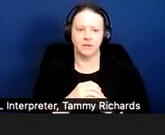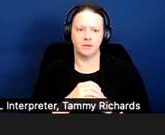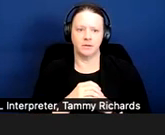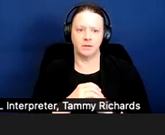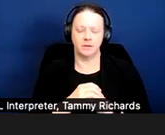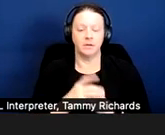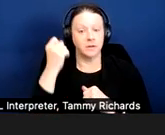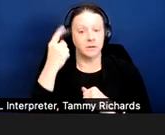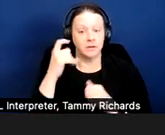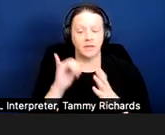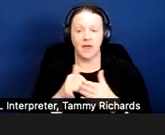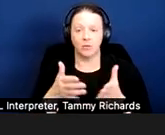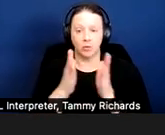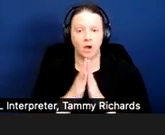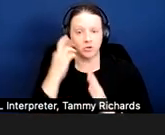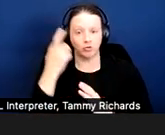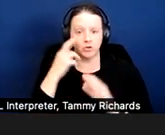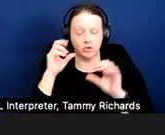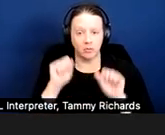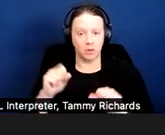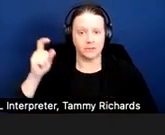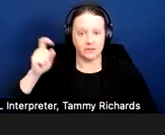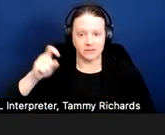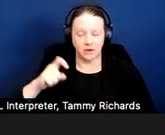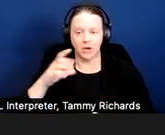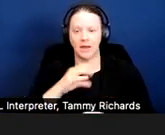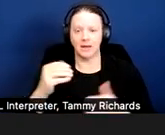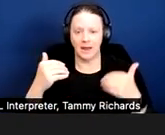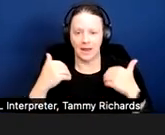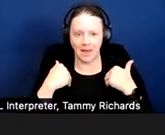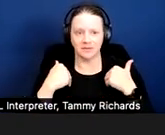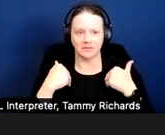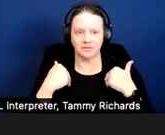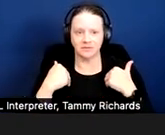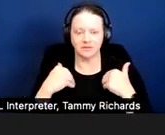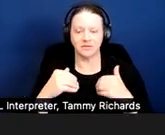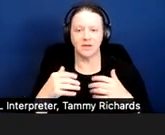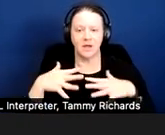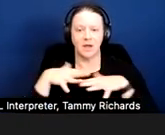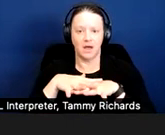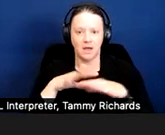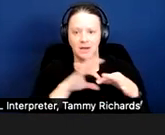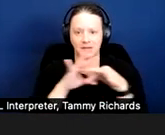This request is reasonable, necessary, and has a nexus. Taylor has mental health disabilities.